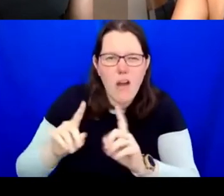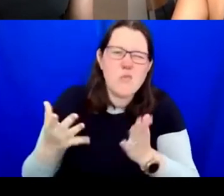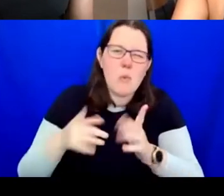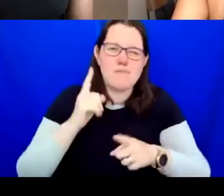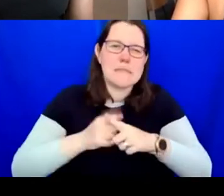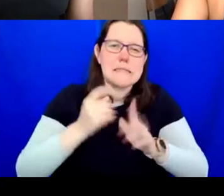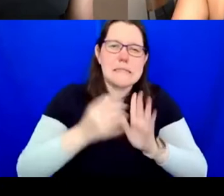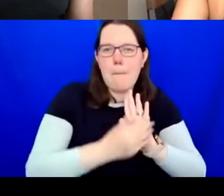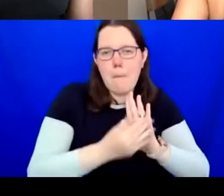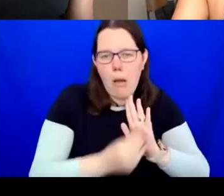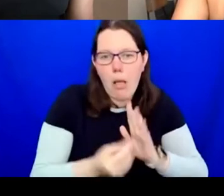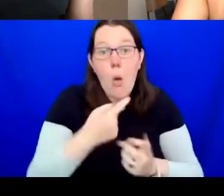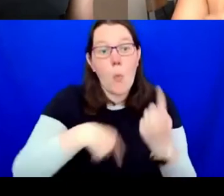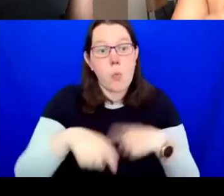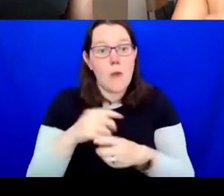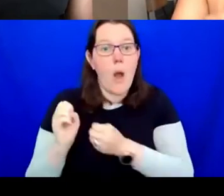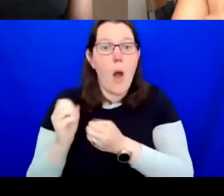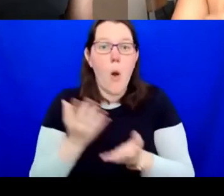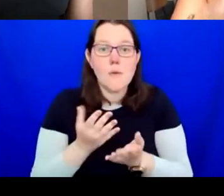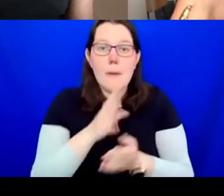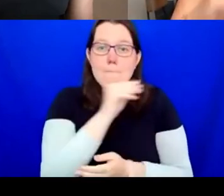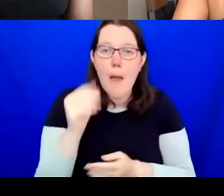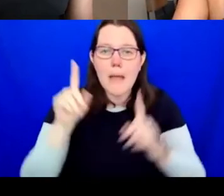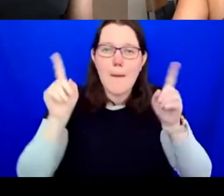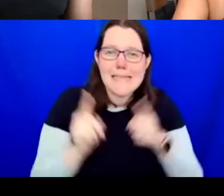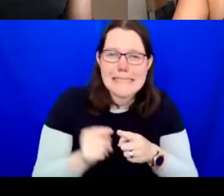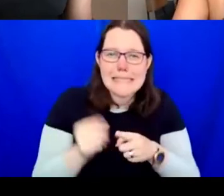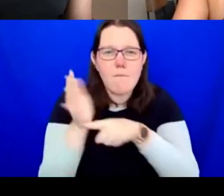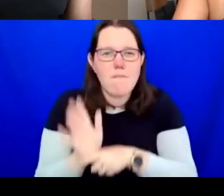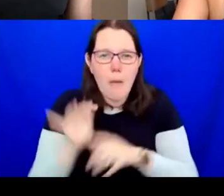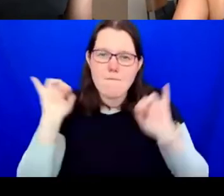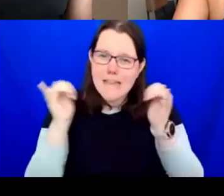we're hosting the Birmingham Indian Film Festival. We were very keen to look at disability through